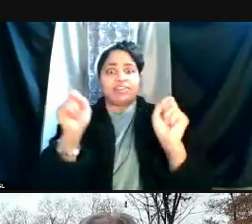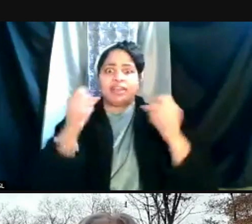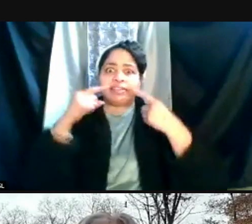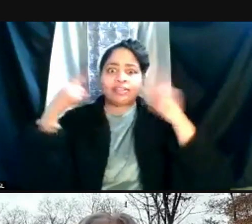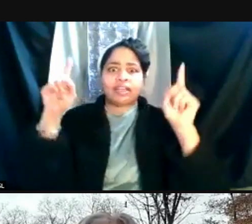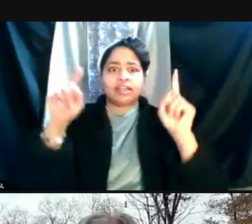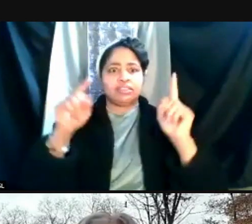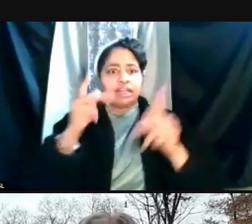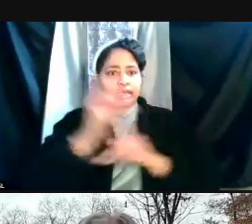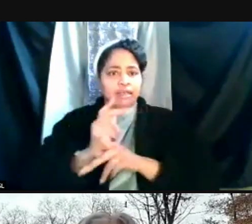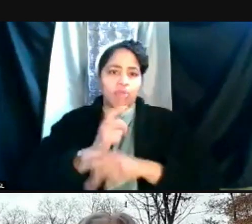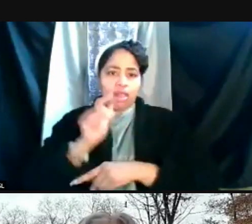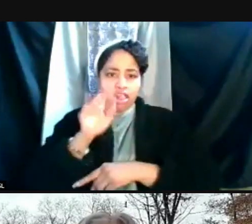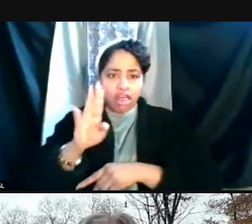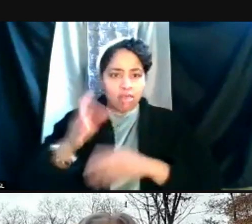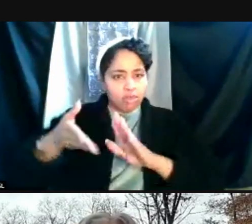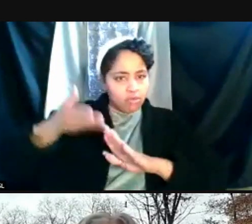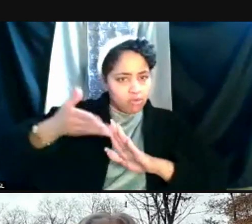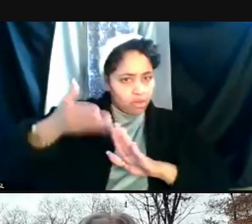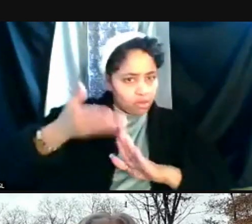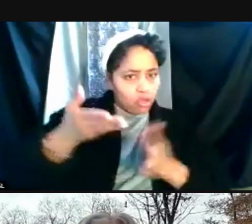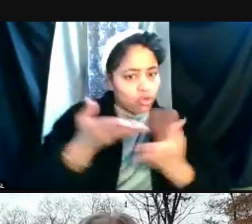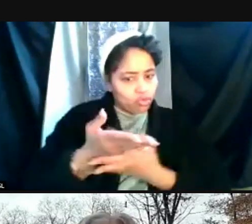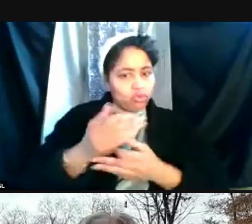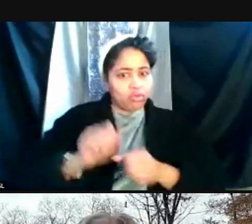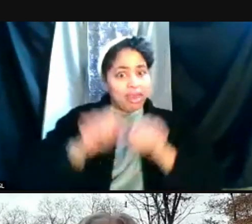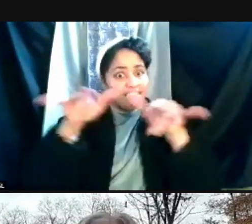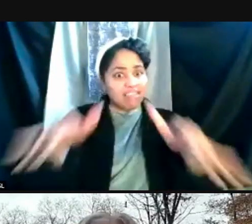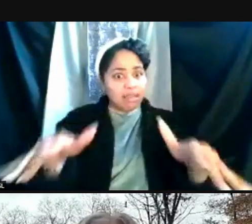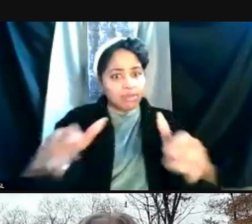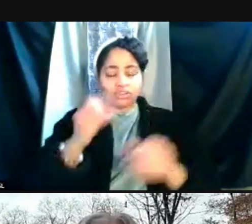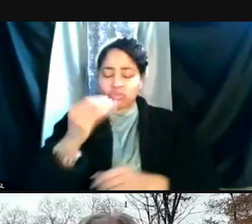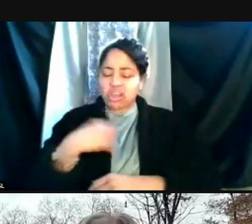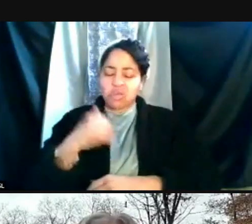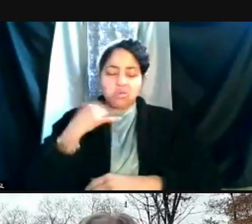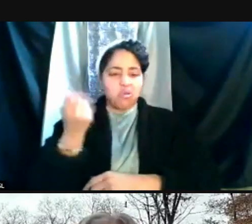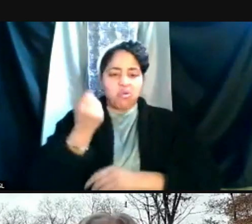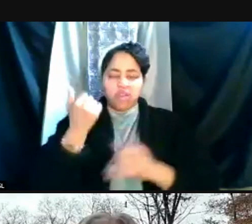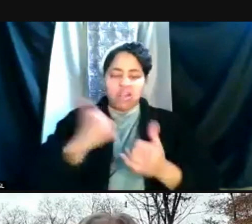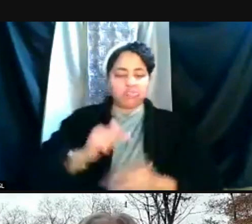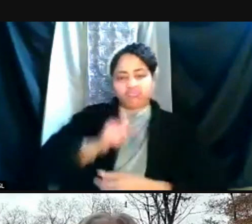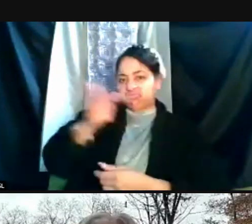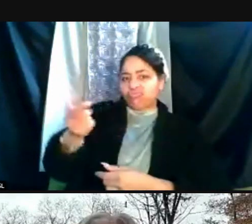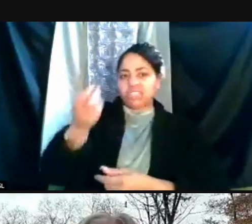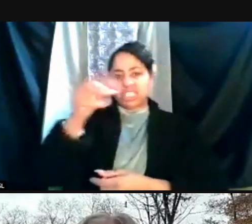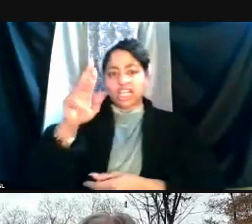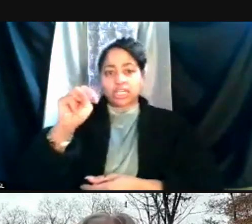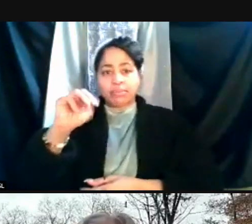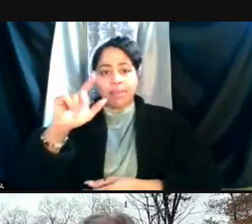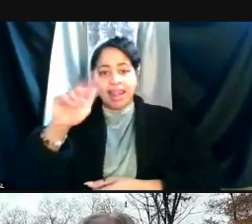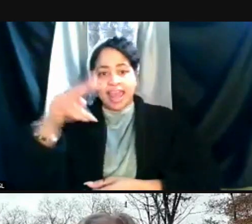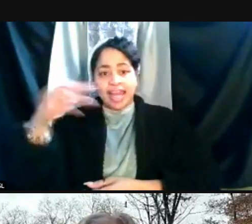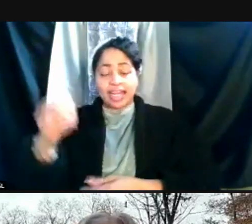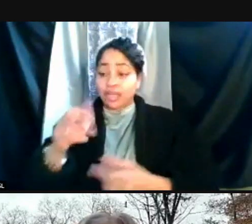and running throughout the pandemic. So without further ado, let me turn it over to Dr. Malani, Preeti. Yeah, thank you, Mark.